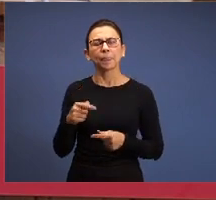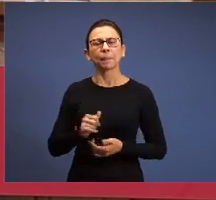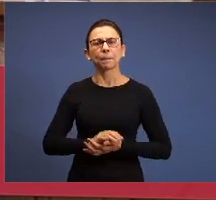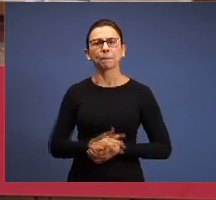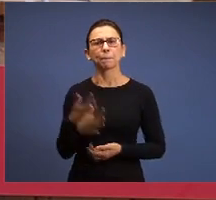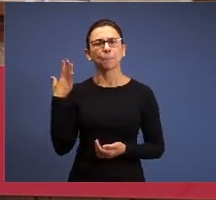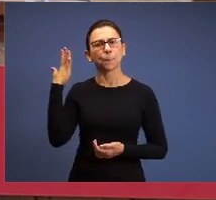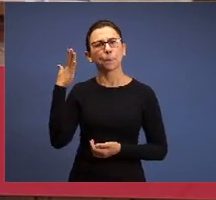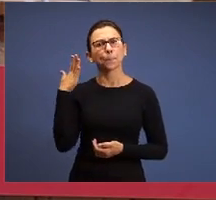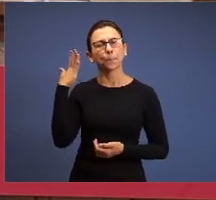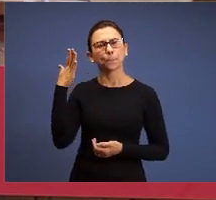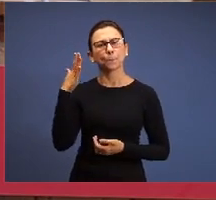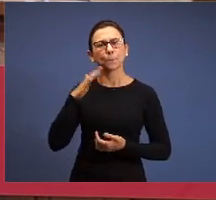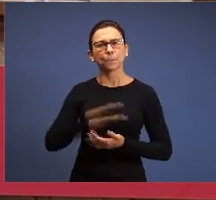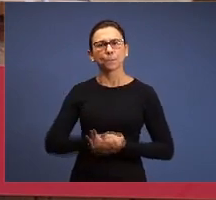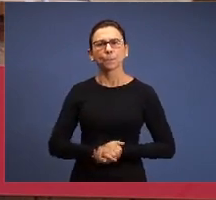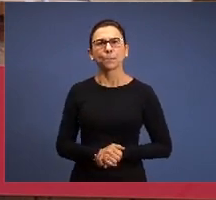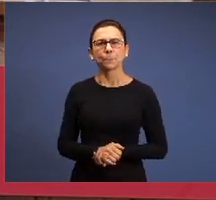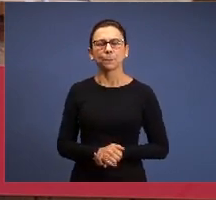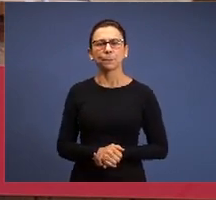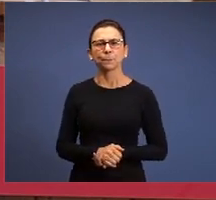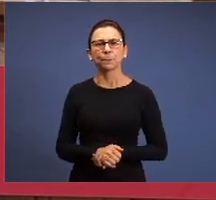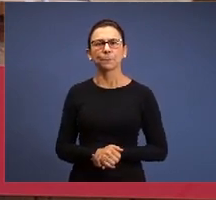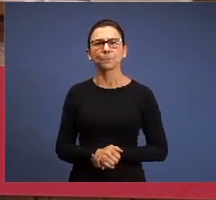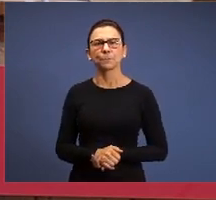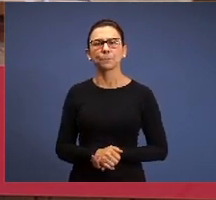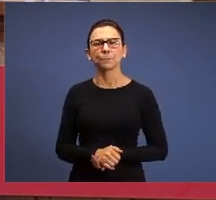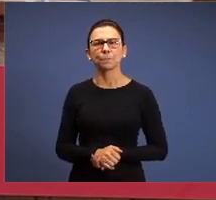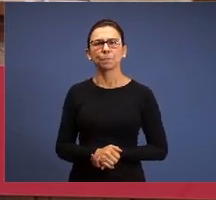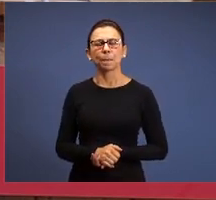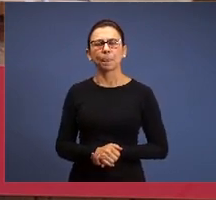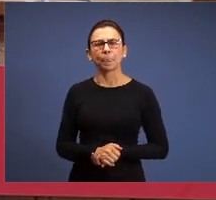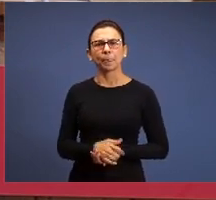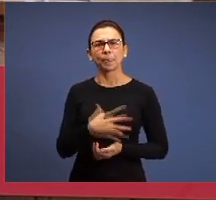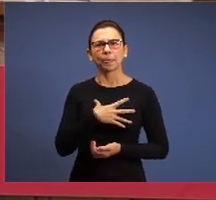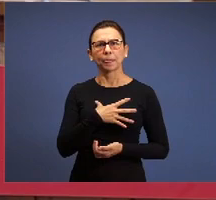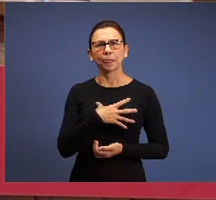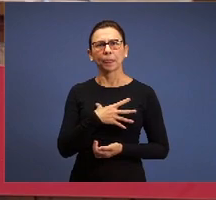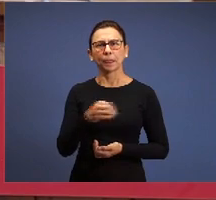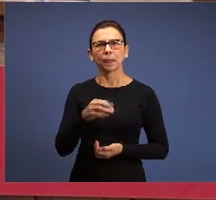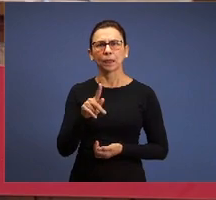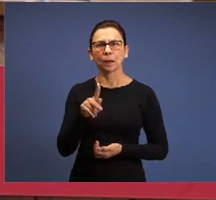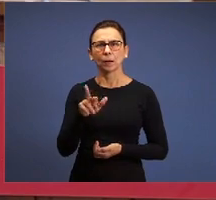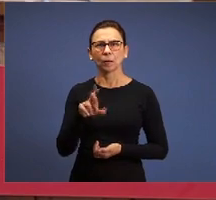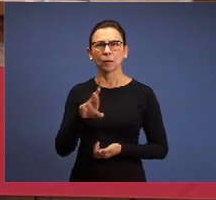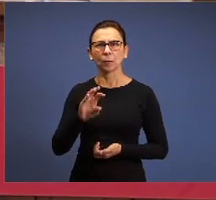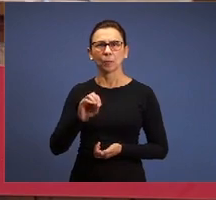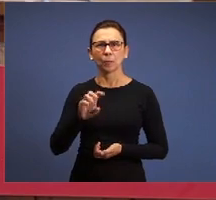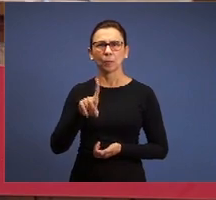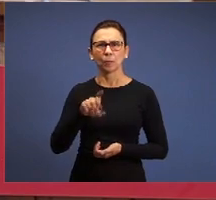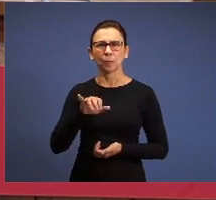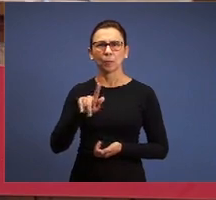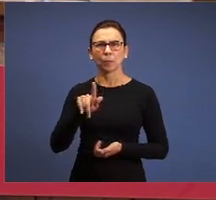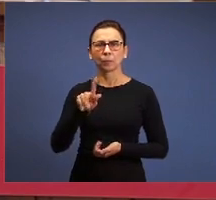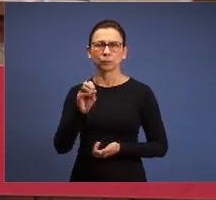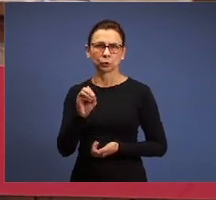Salvation yes, it’s the way, Jesus is the way, and now? Did you accept Jesus and died? You